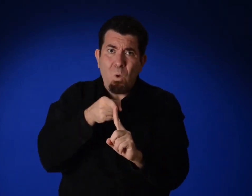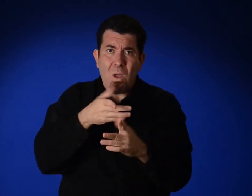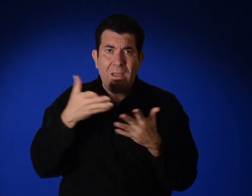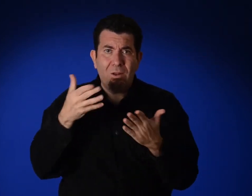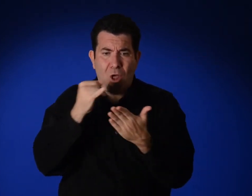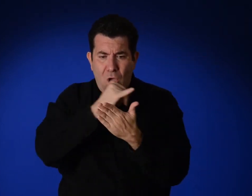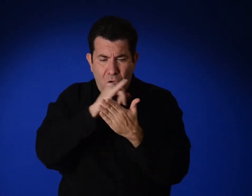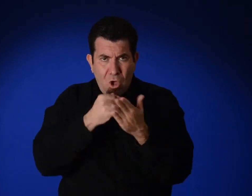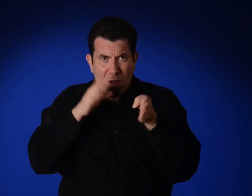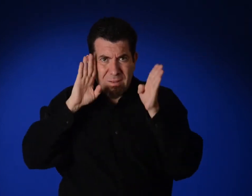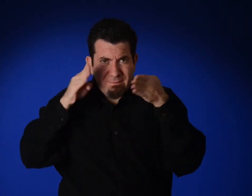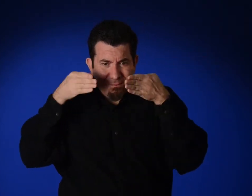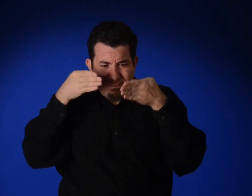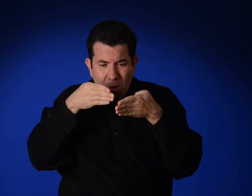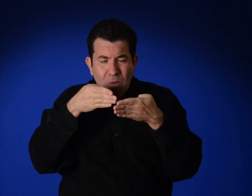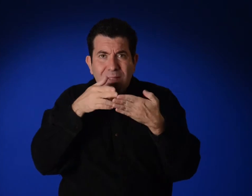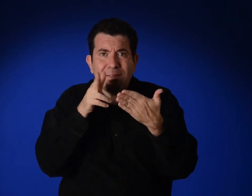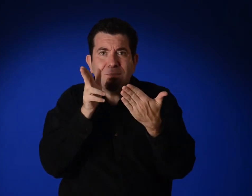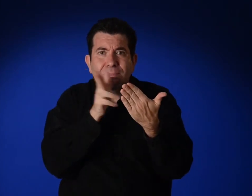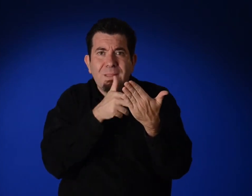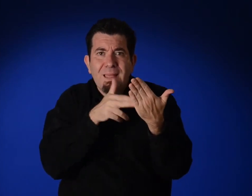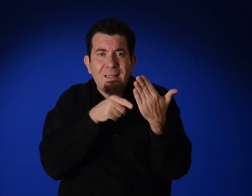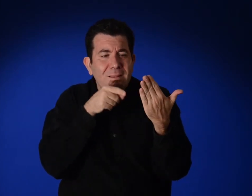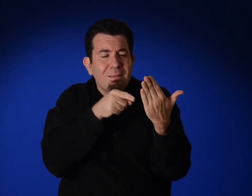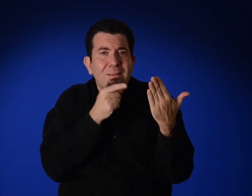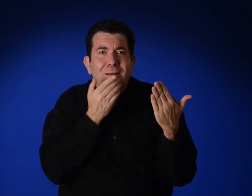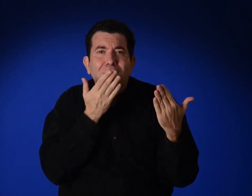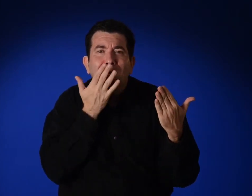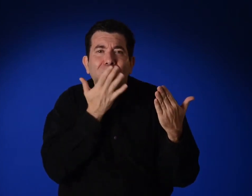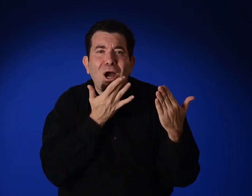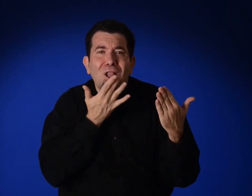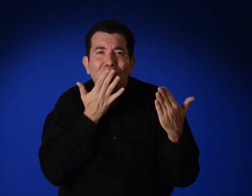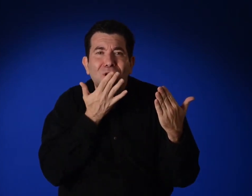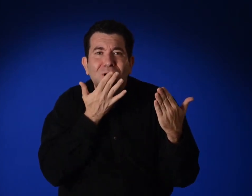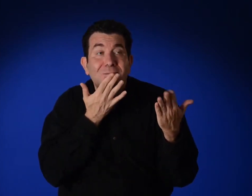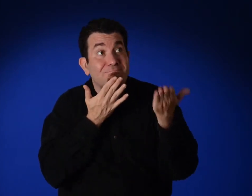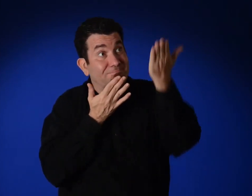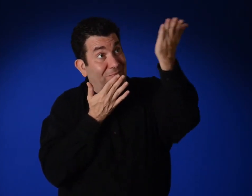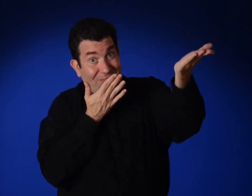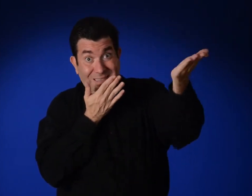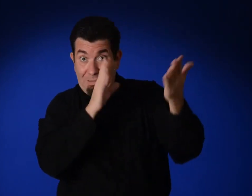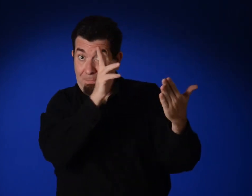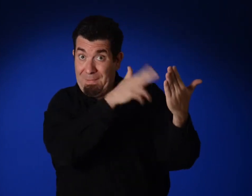The point of art was to focus on the painting, the color.